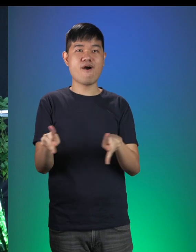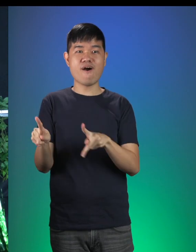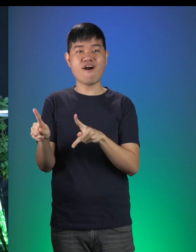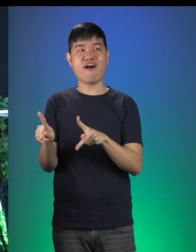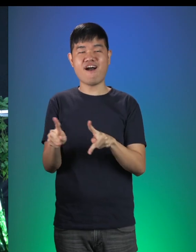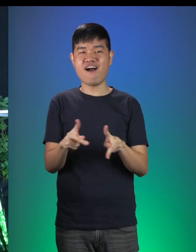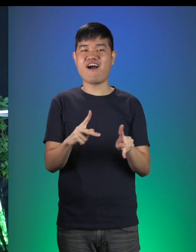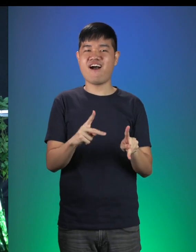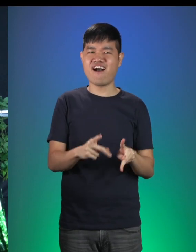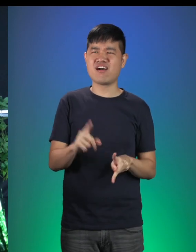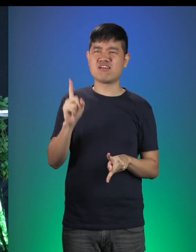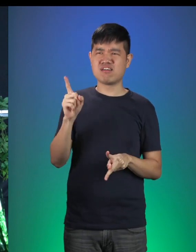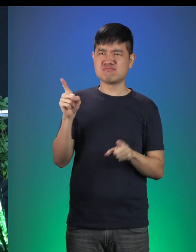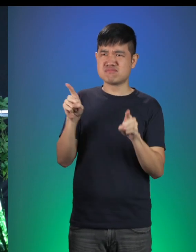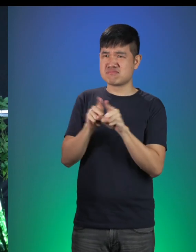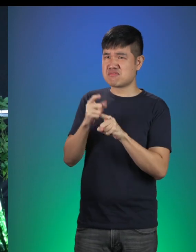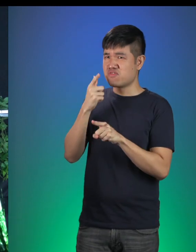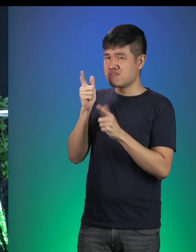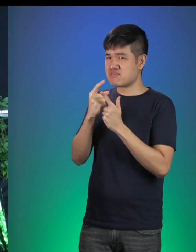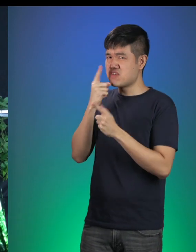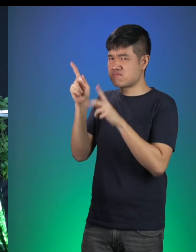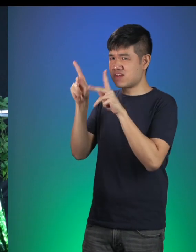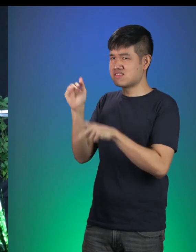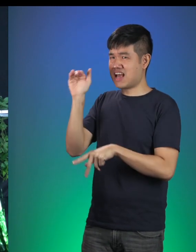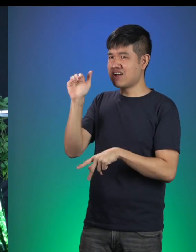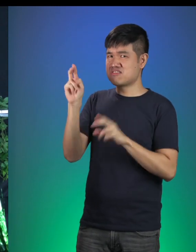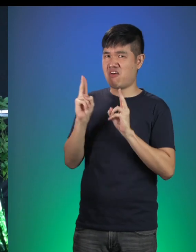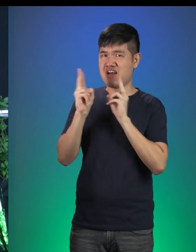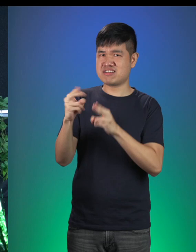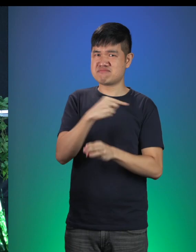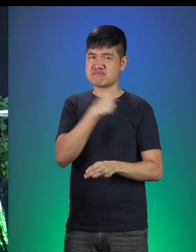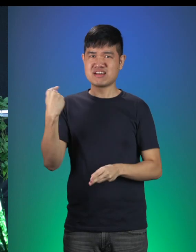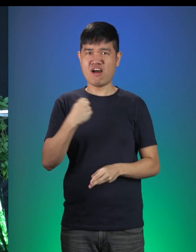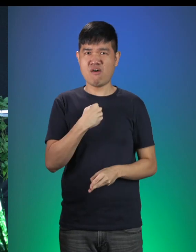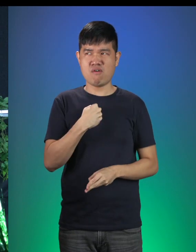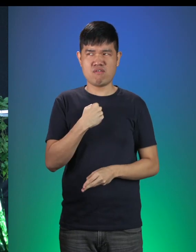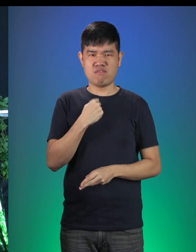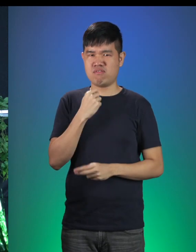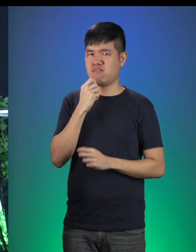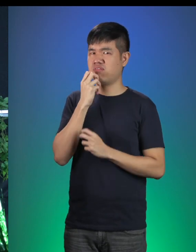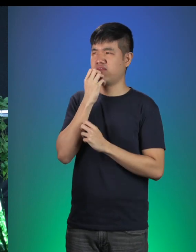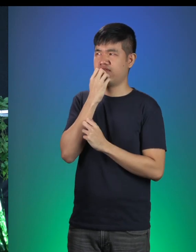Could this be the same Little Red that almost got me killed by a hunter? What?